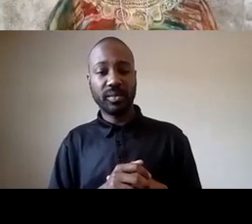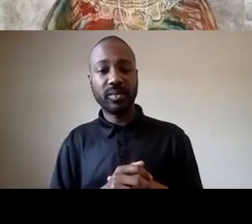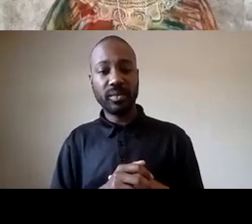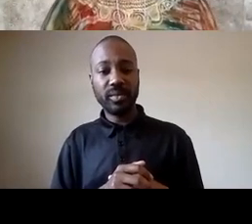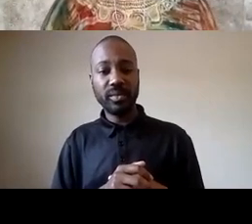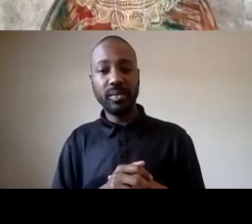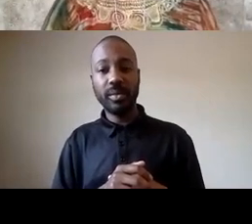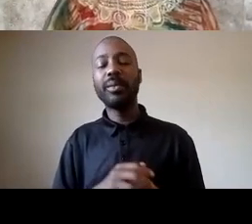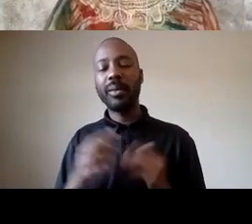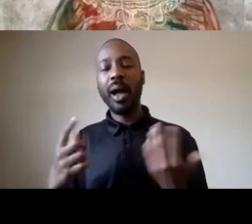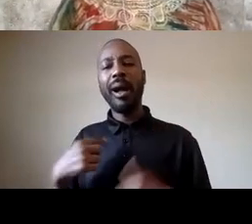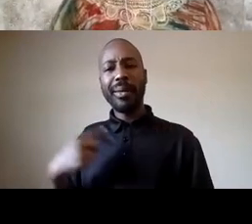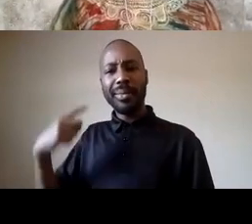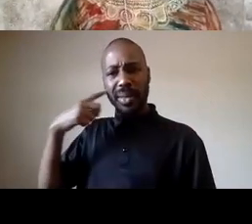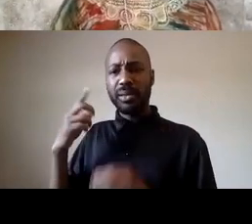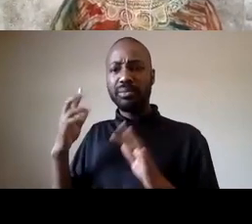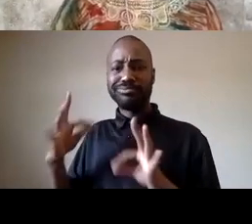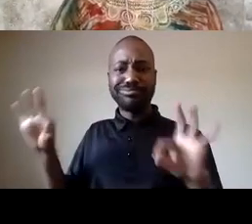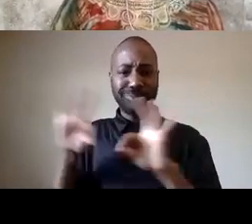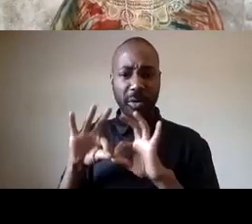and i think that it's really important that we take